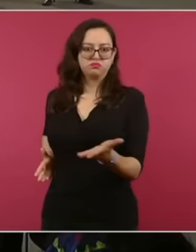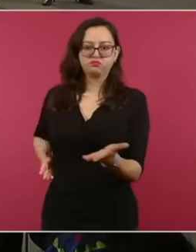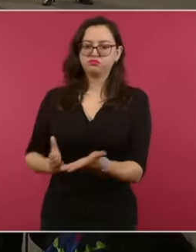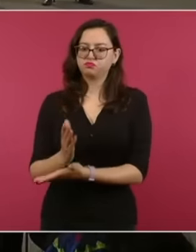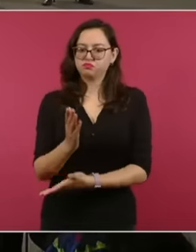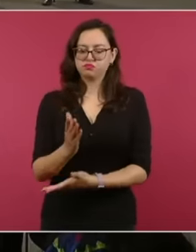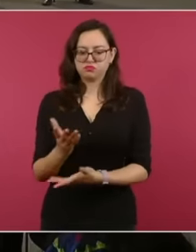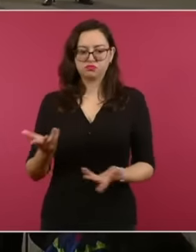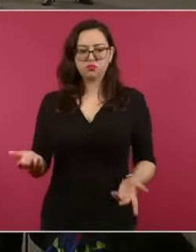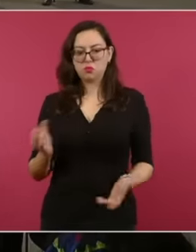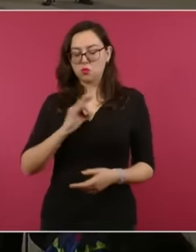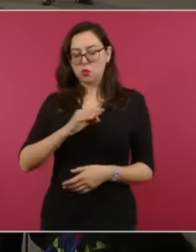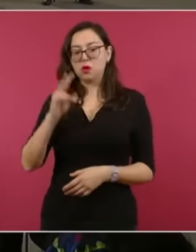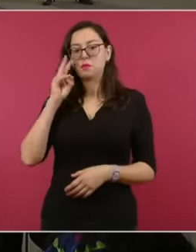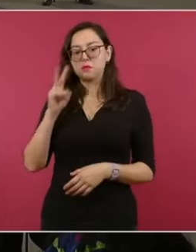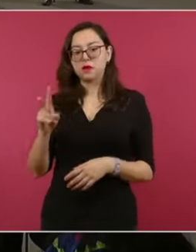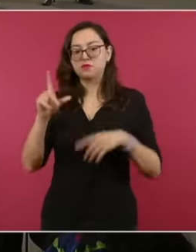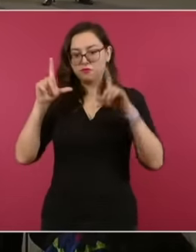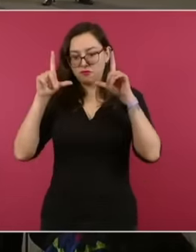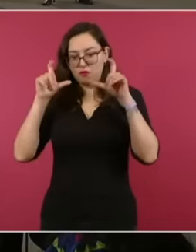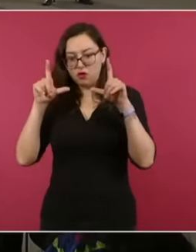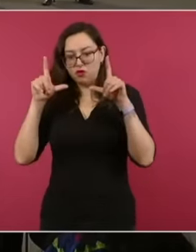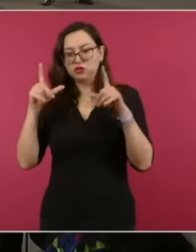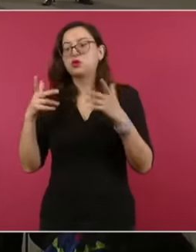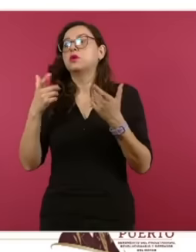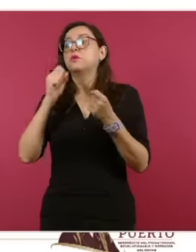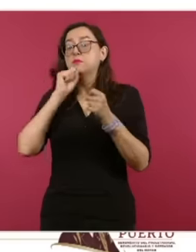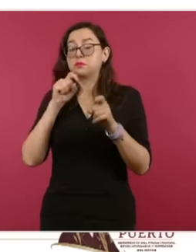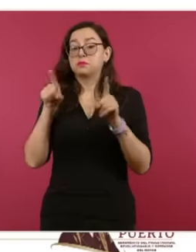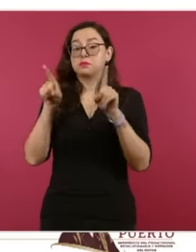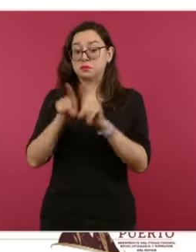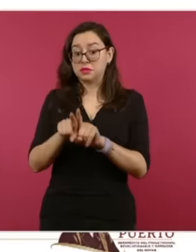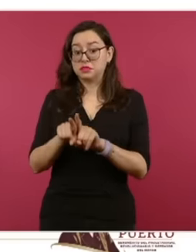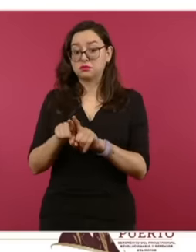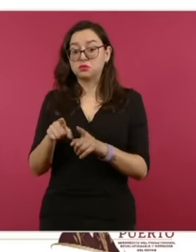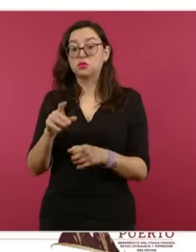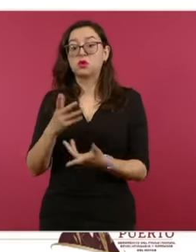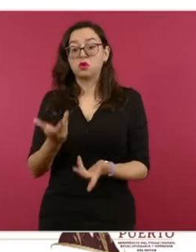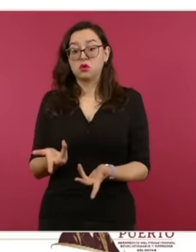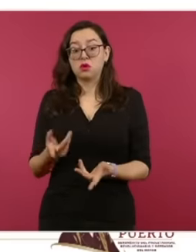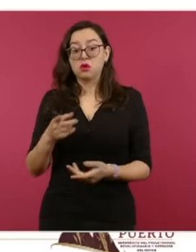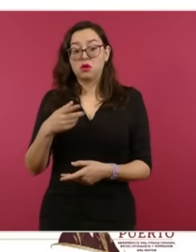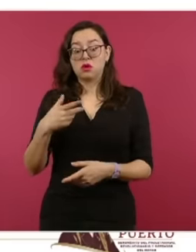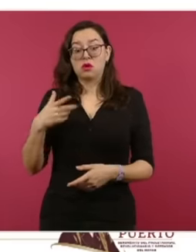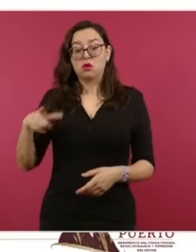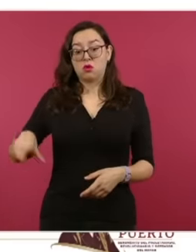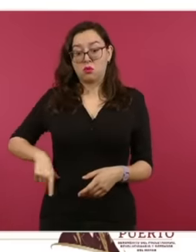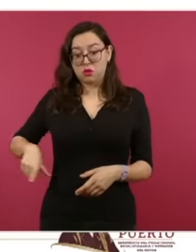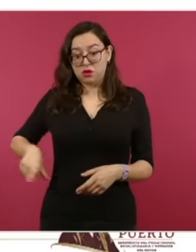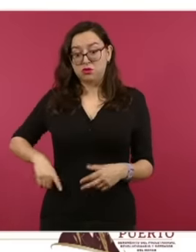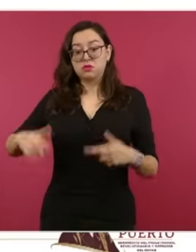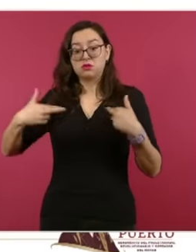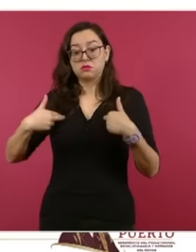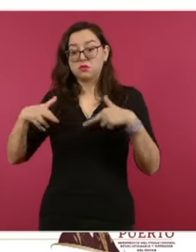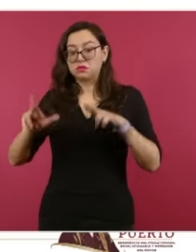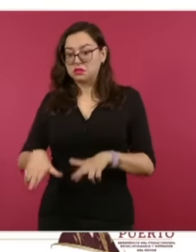photo, as well as for the physical attacks perpetrated against our diplomats against their